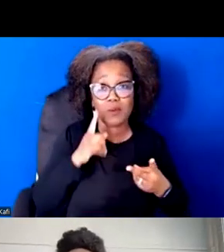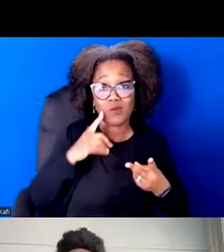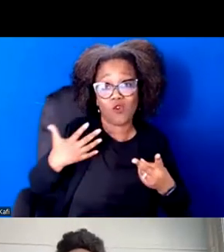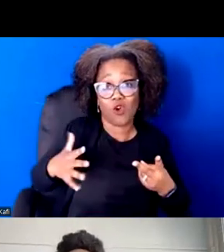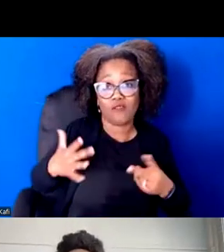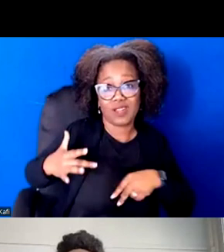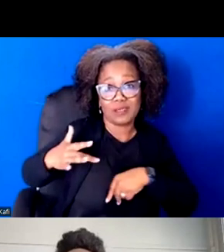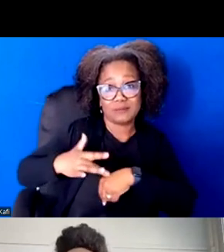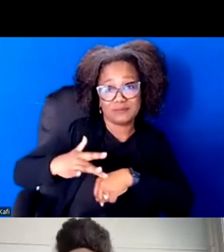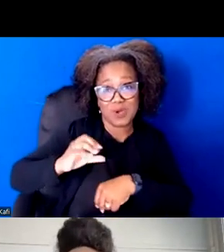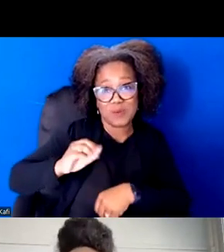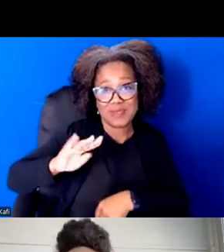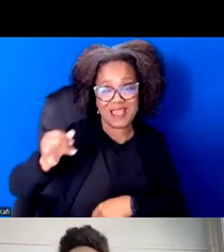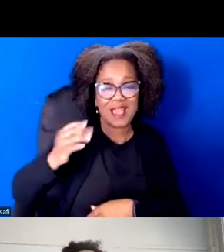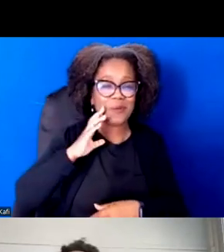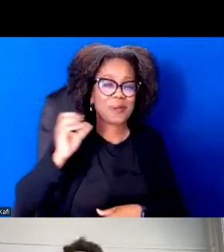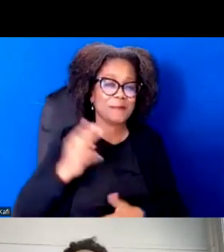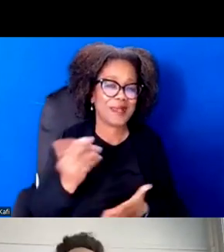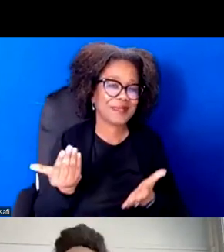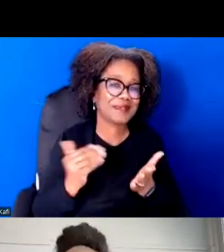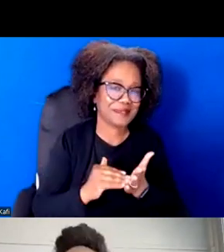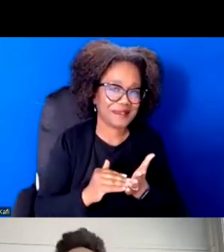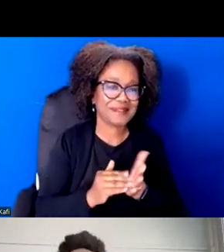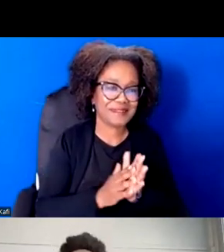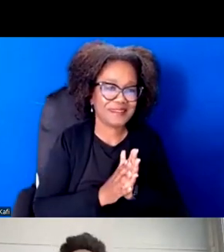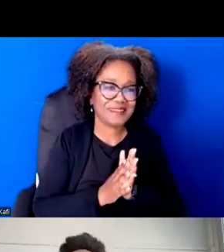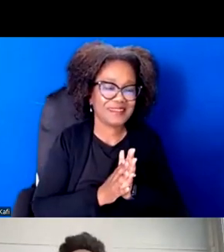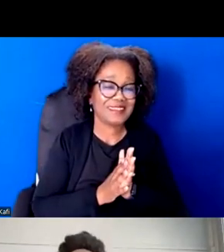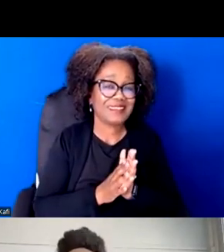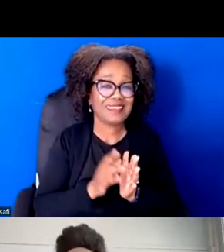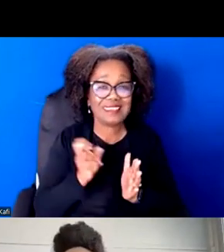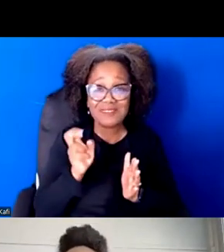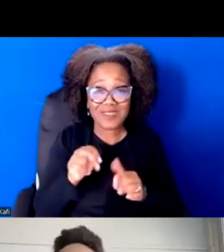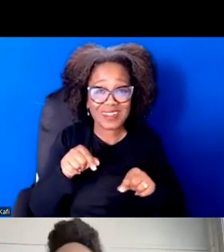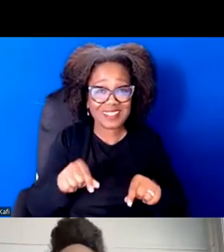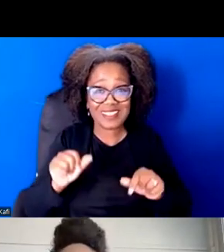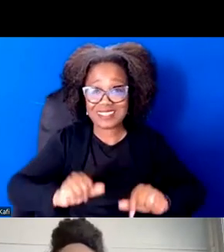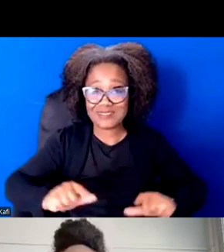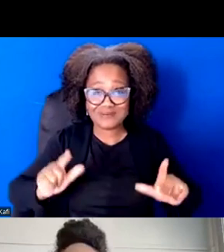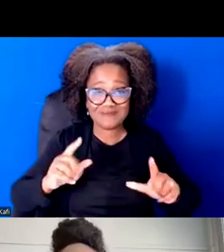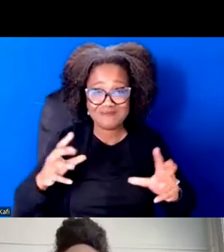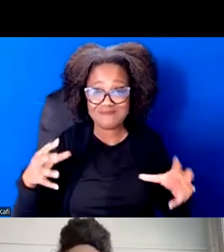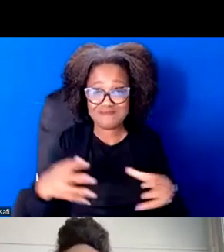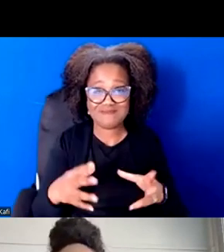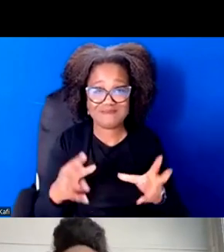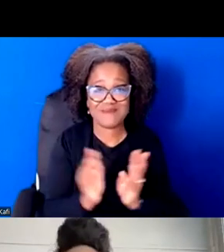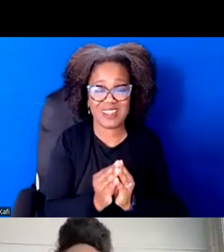And I think it's these spaces, even if they're virtual, where you can fill that felt sense of fairness and connectedness.